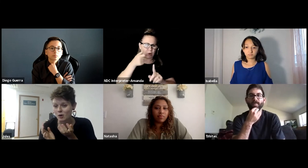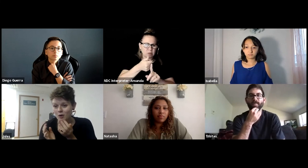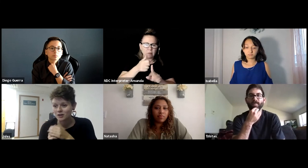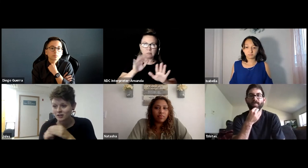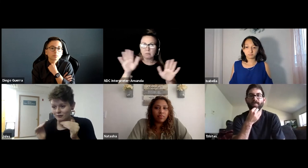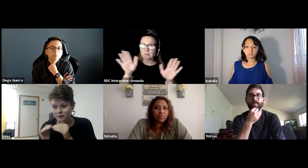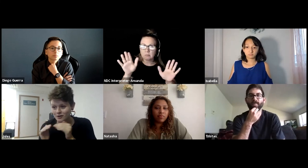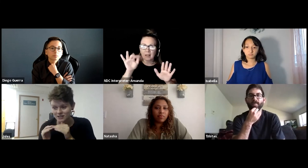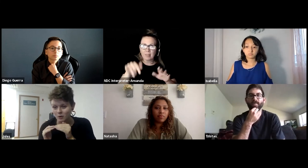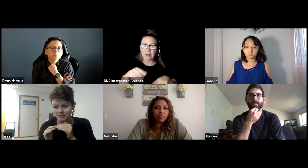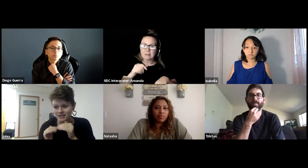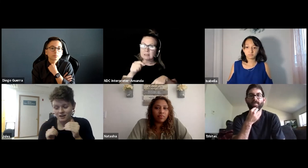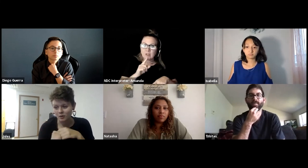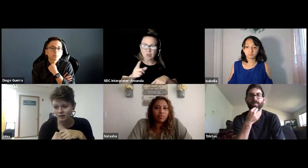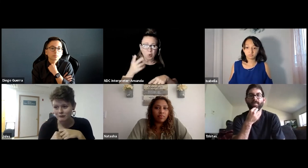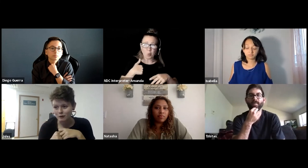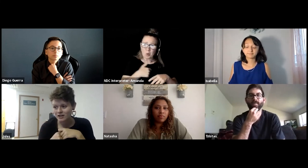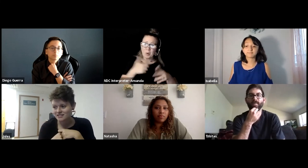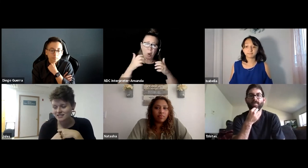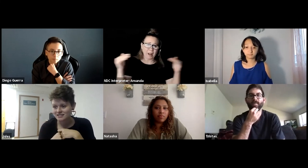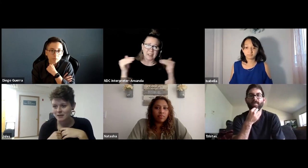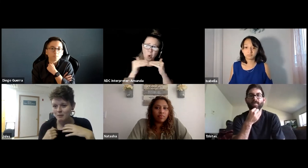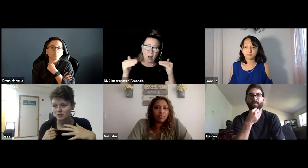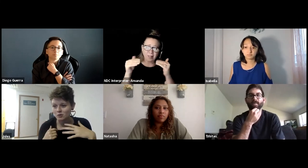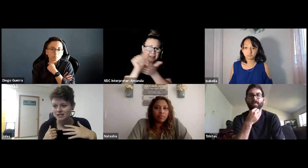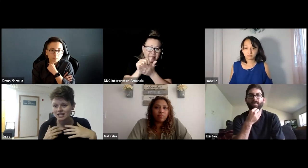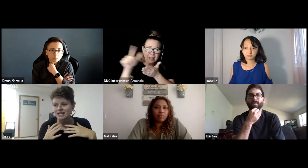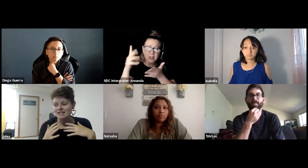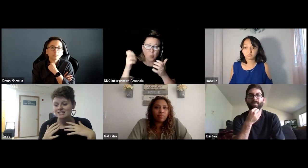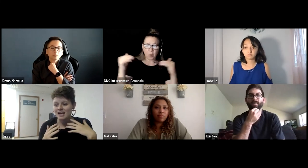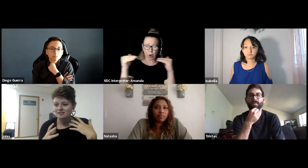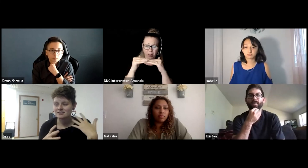All we're looking for is equality and all we're looking for is the same opportunity to get the